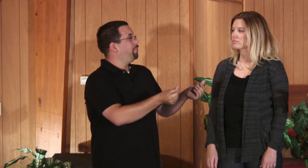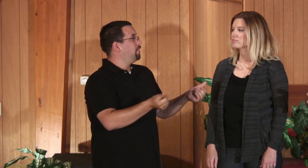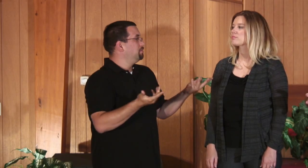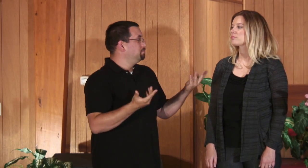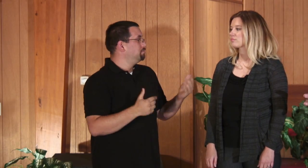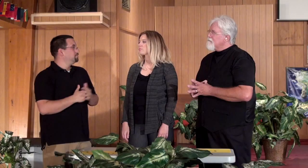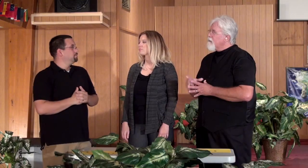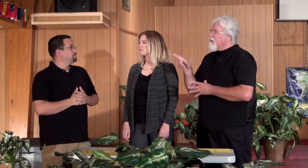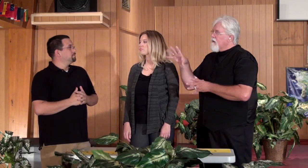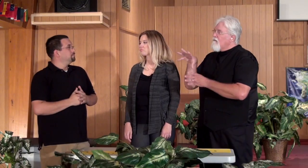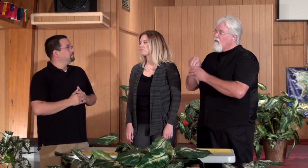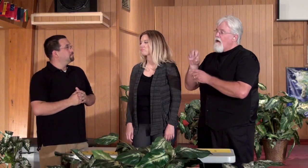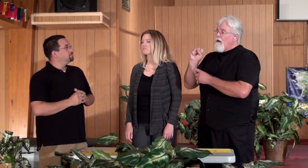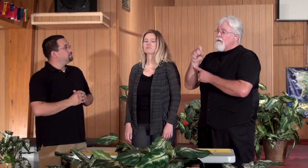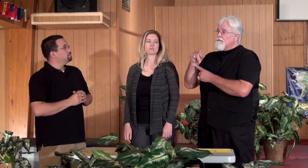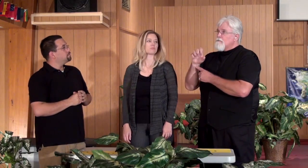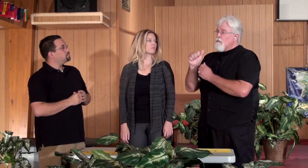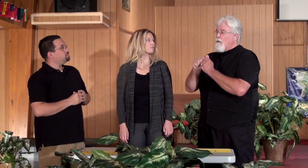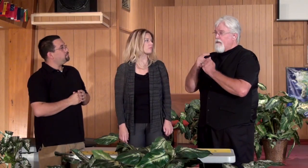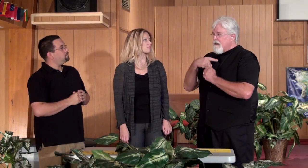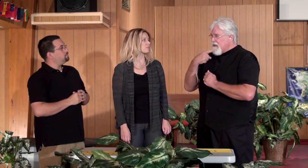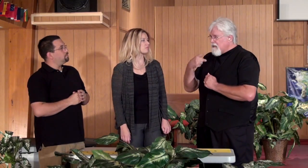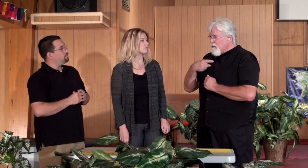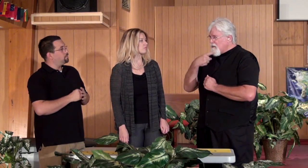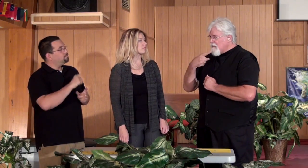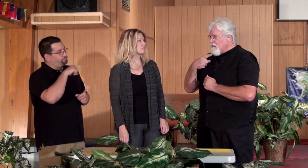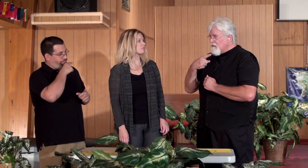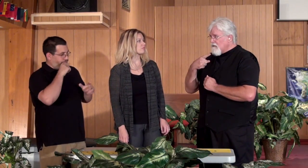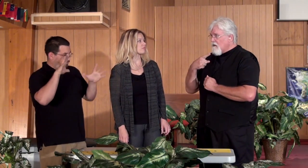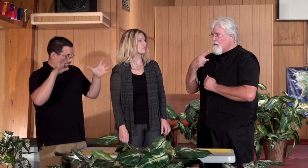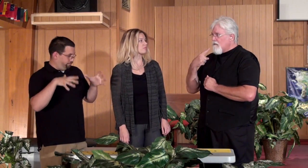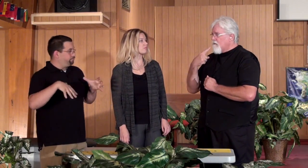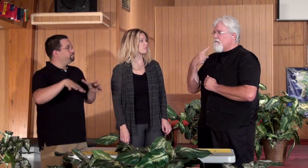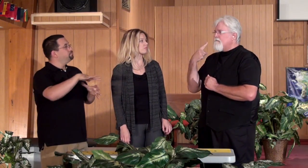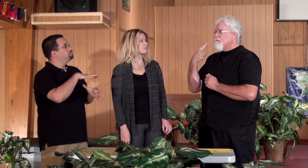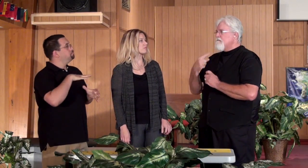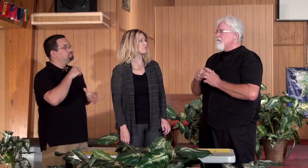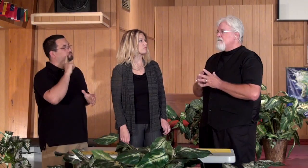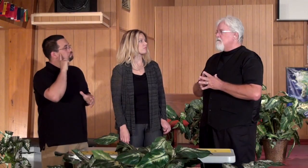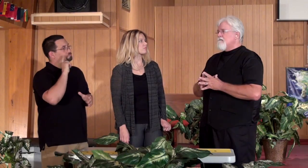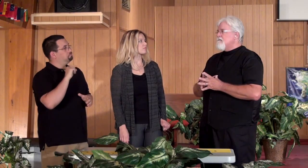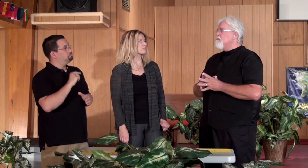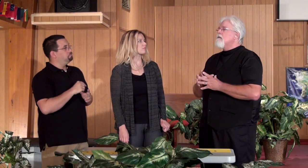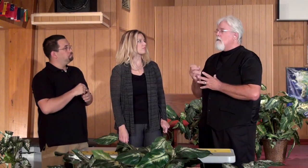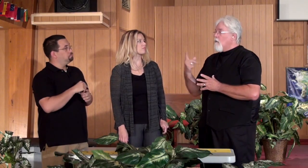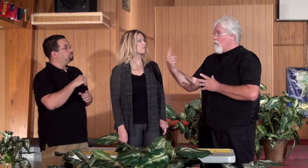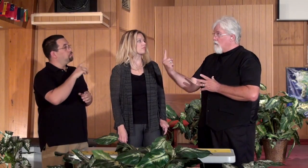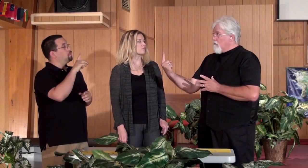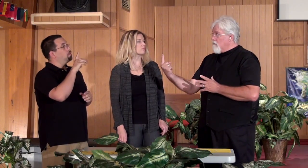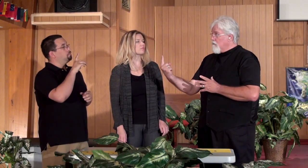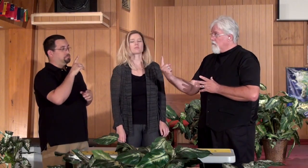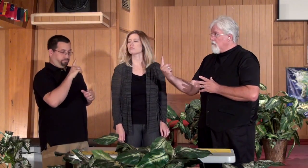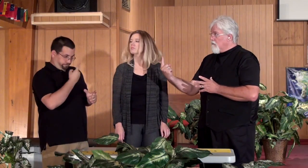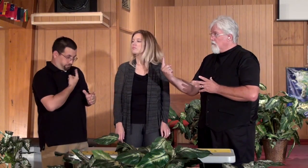school. And so my desire for that dissolved. Mark: You were involved in sports with hearing? Ryan: Yes hearing. Mark: You were the only deaf?